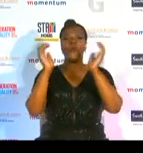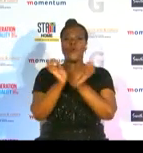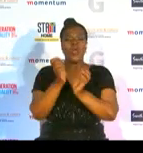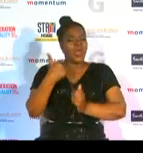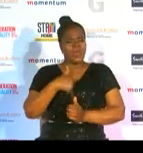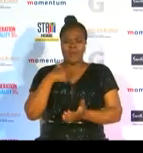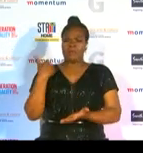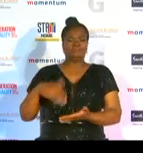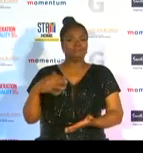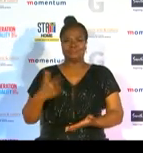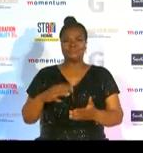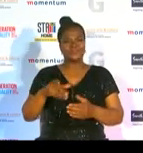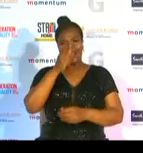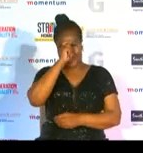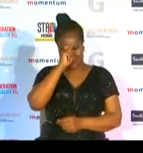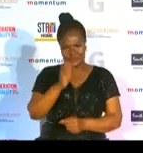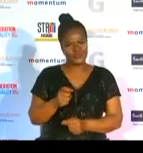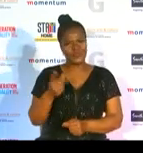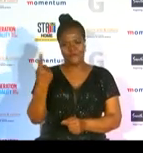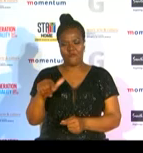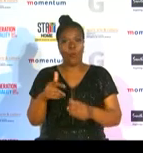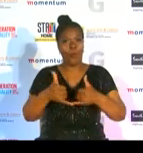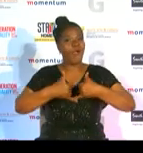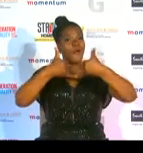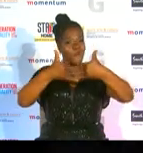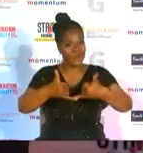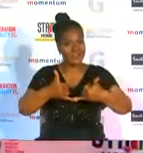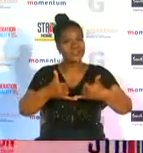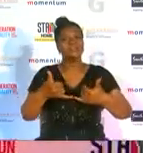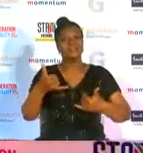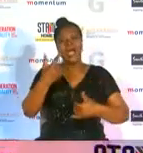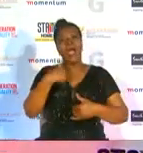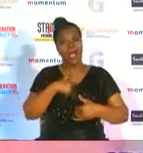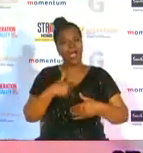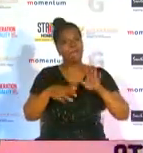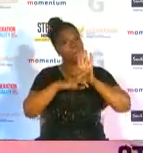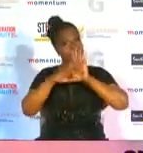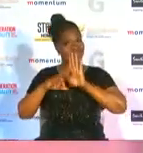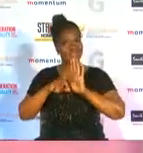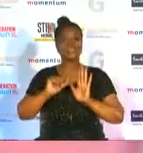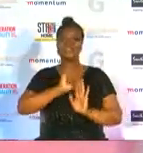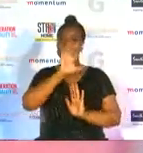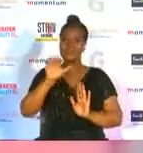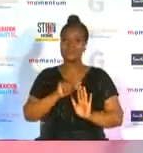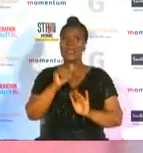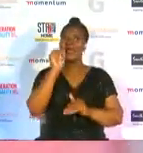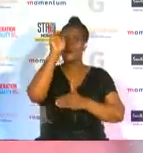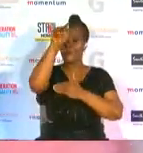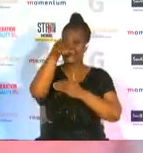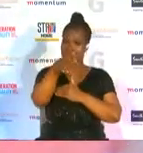be receiving this award so thank you for it it's an honor representing south africa abroad and that's all i want to do is to